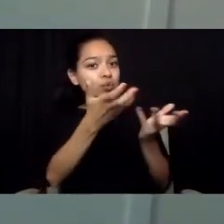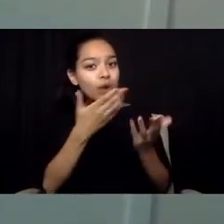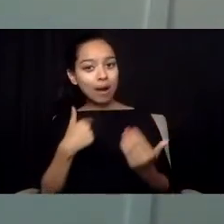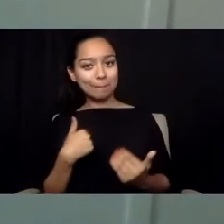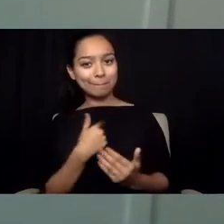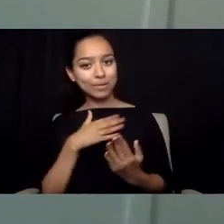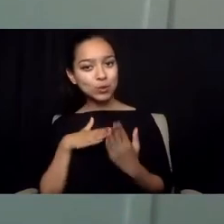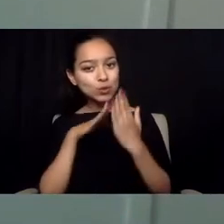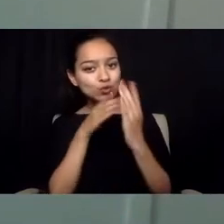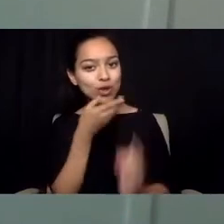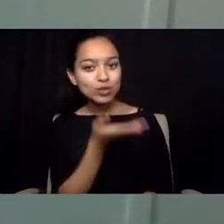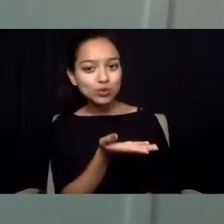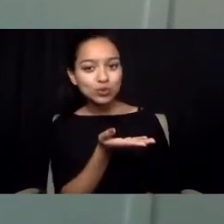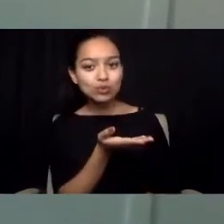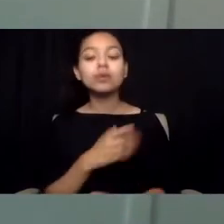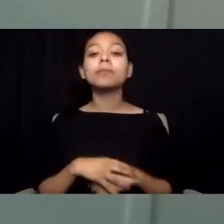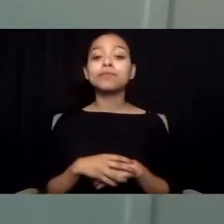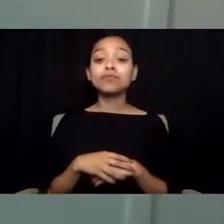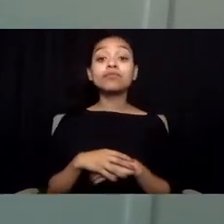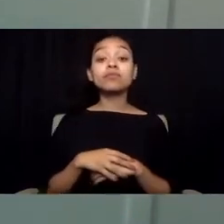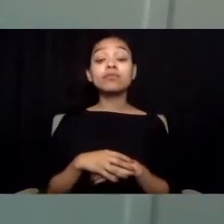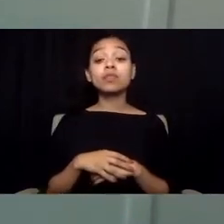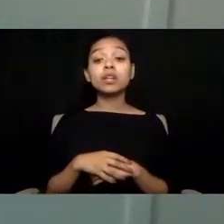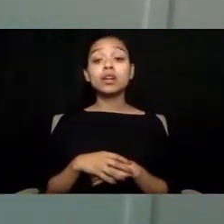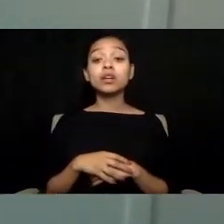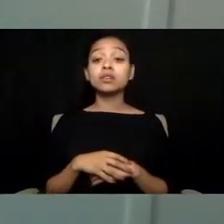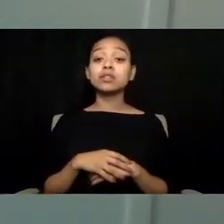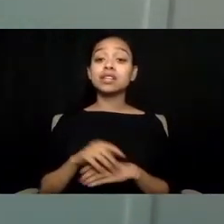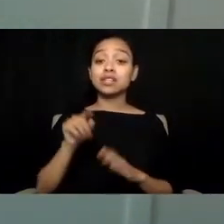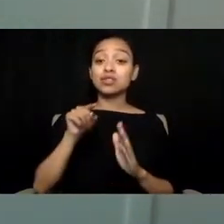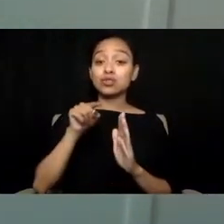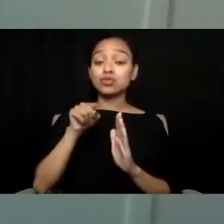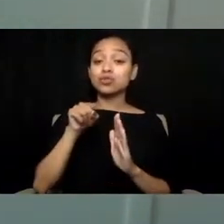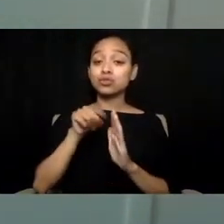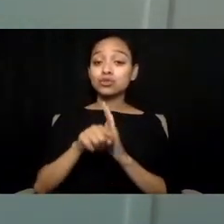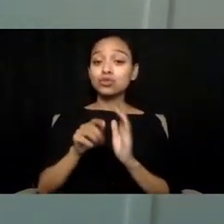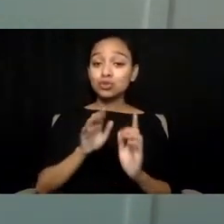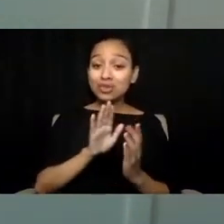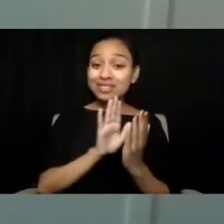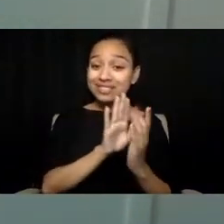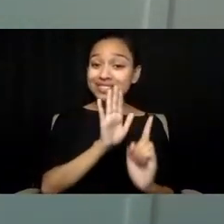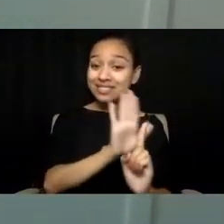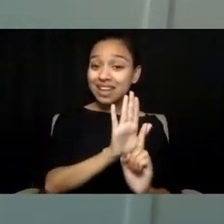Suicide is a leading cause of premature death for autistic people.